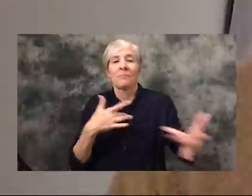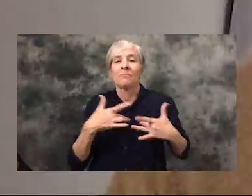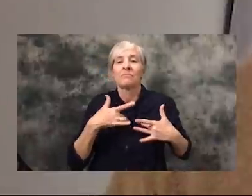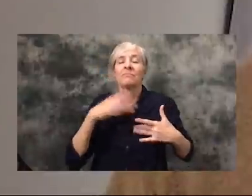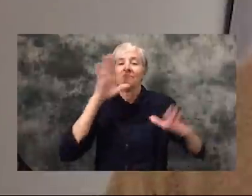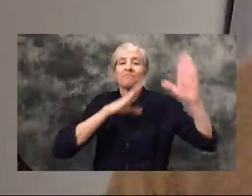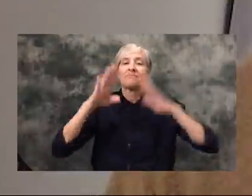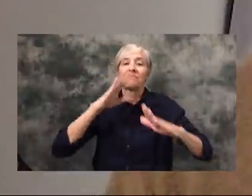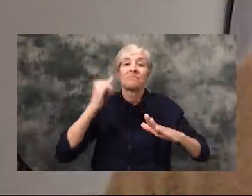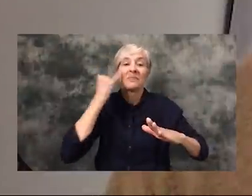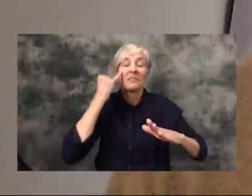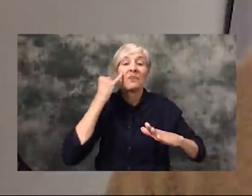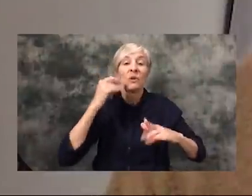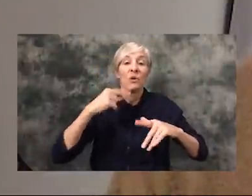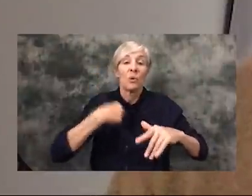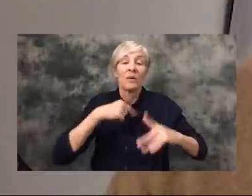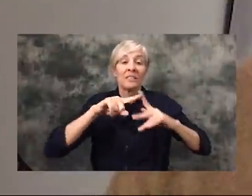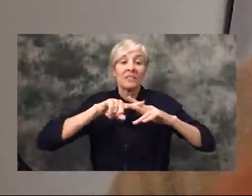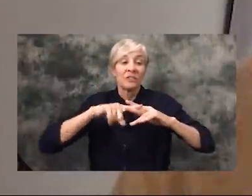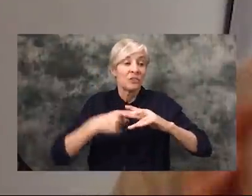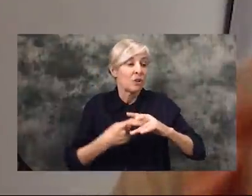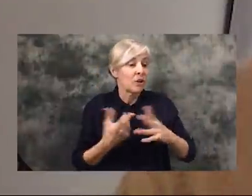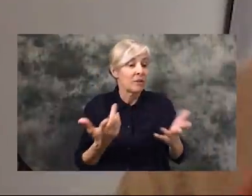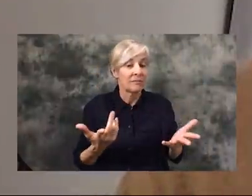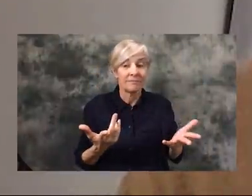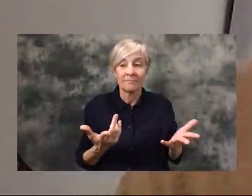worry that if we start getting into a place where we have a shortage of